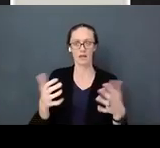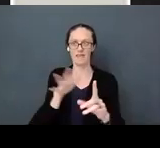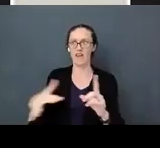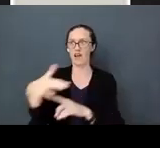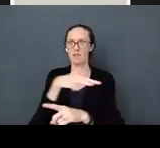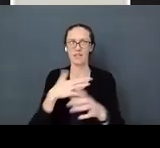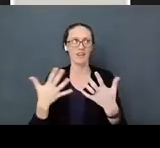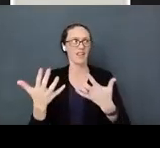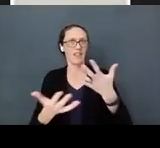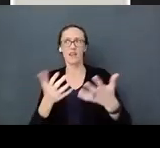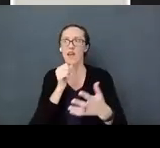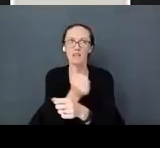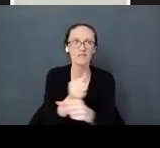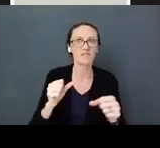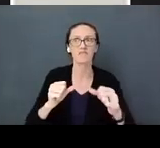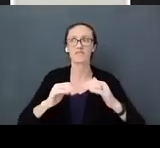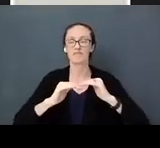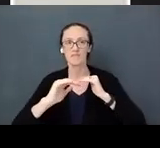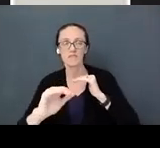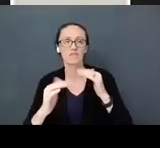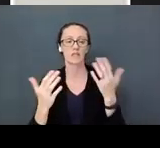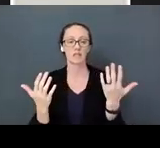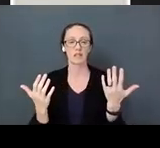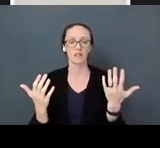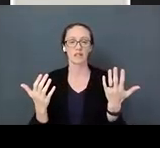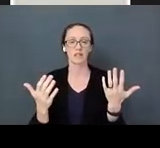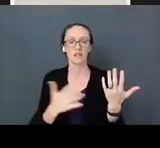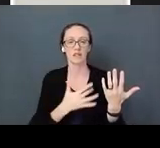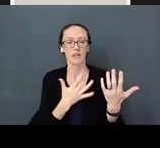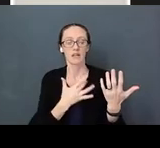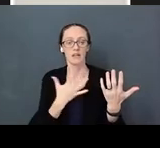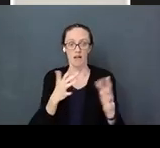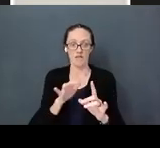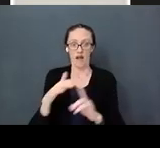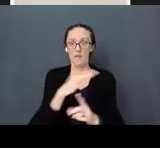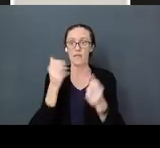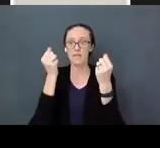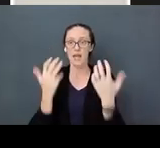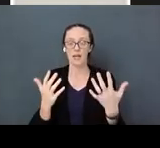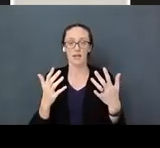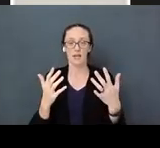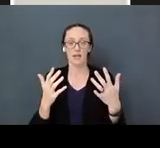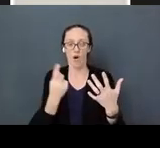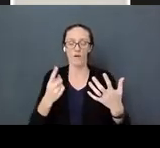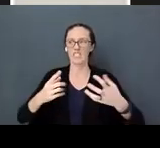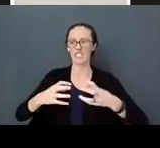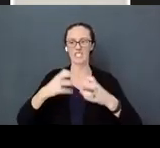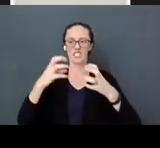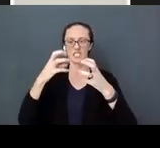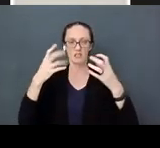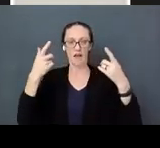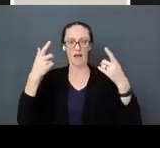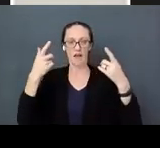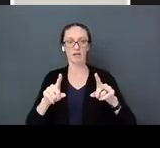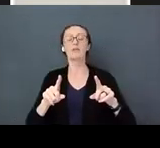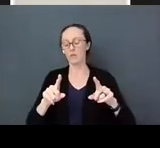insecure environment, or an environment with lots of constant tension leads to conflict within a